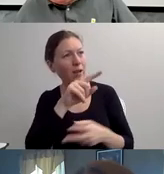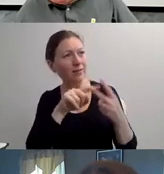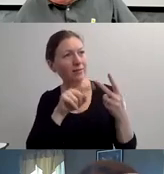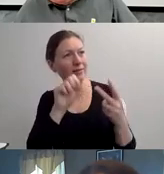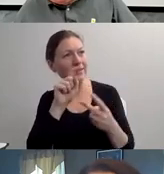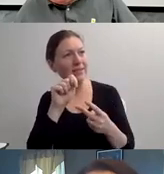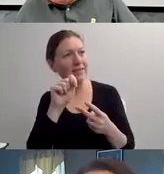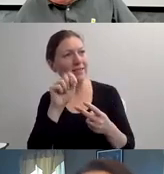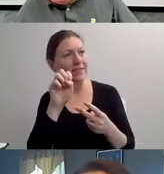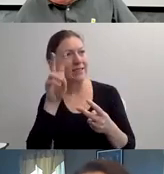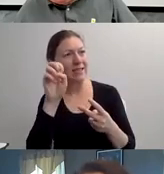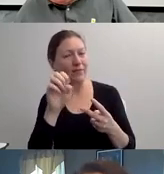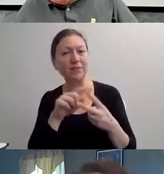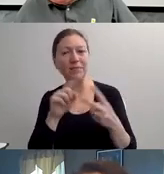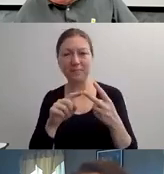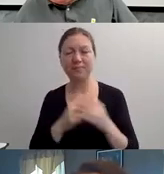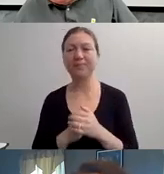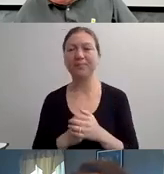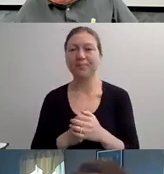SO I JUST WANTED TO LET YOU KNOW WHAT IS HAPPENING THERE.